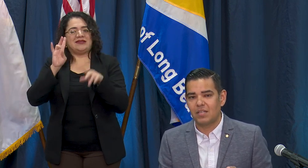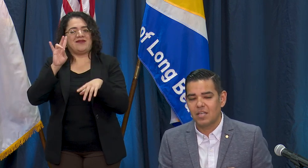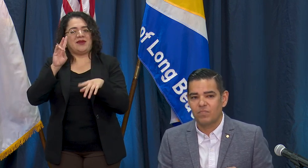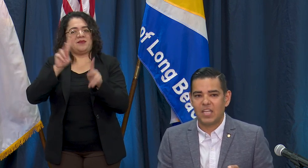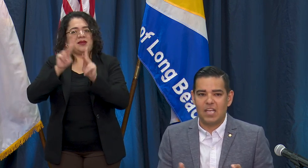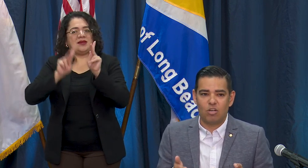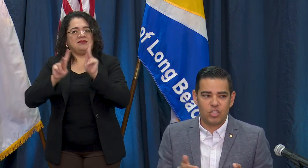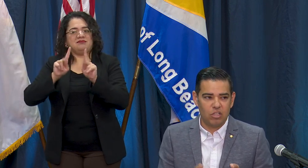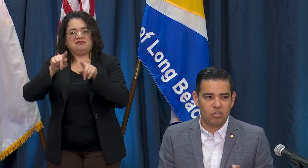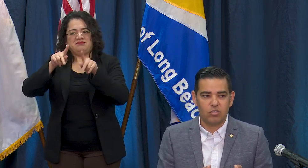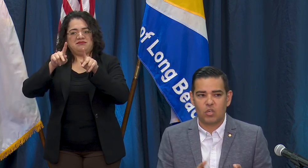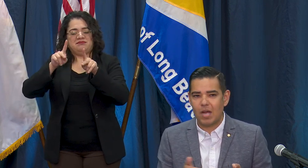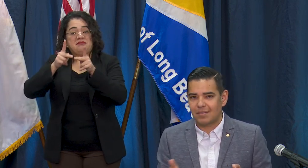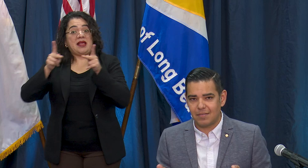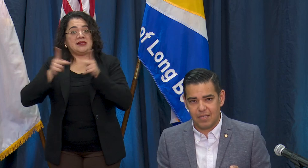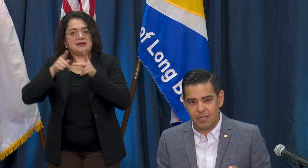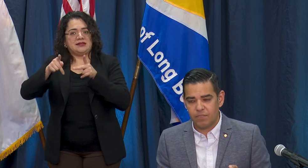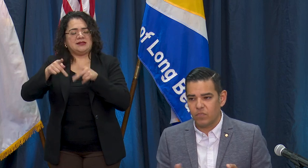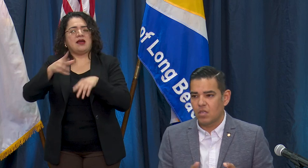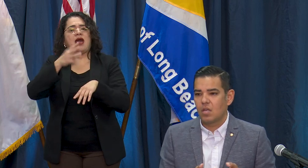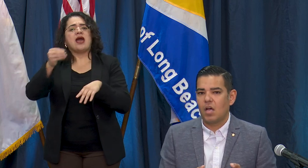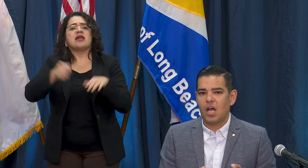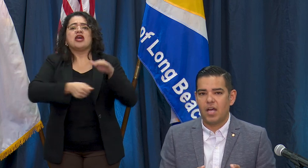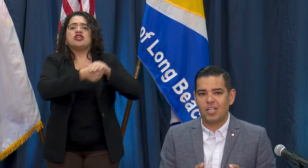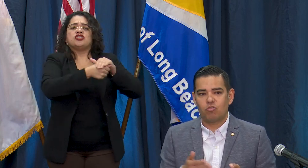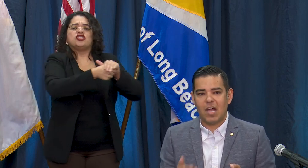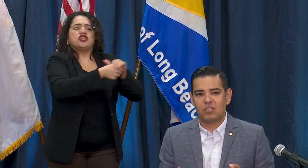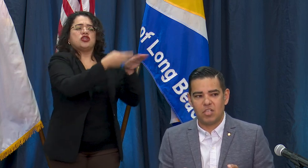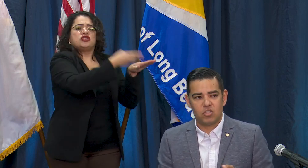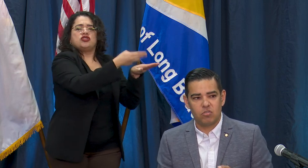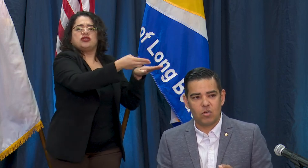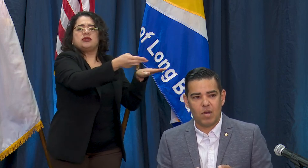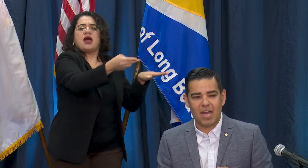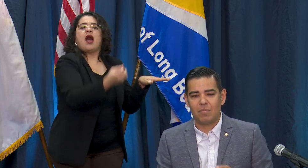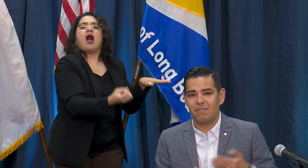in our shelters across the city, It tracks issues around how many